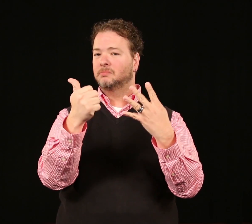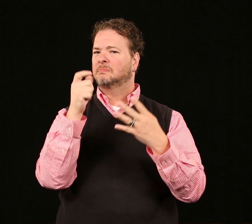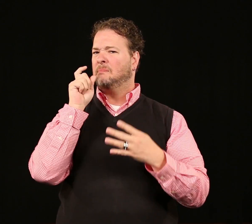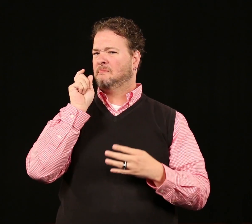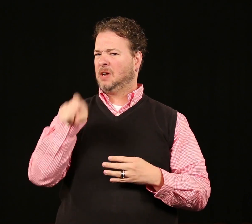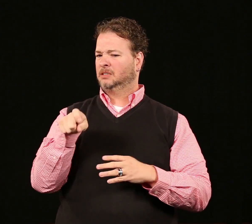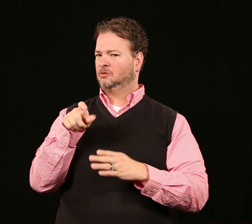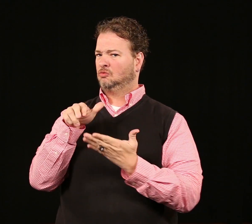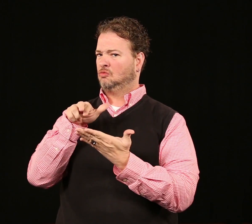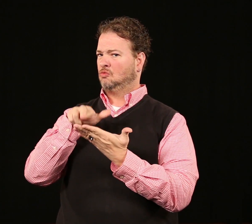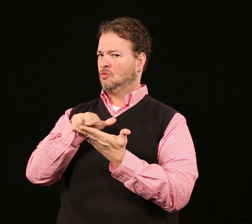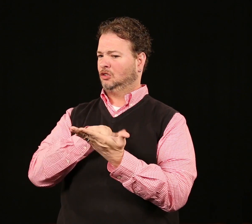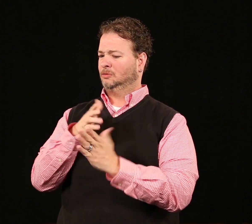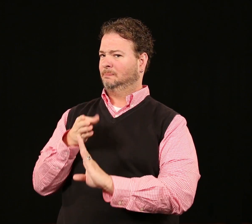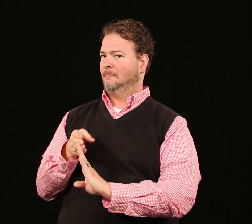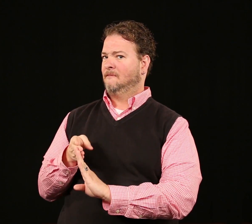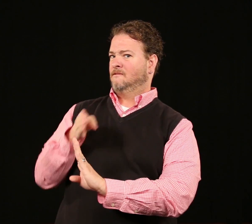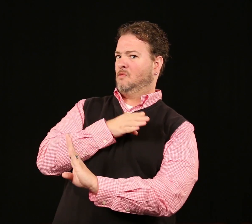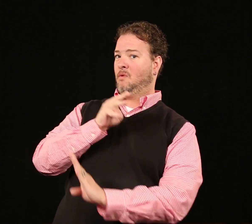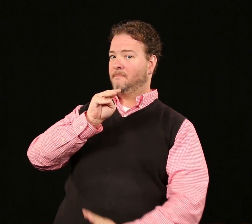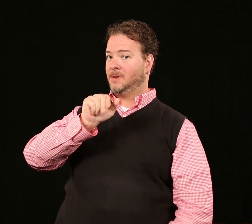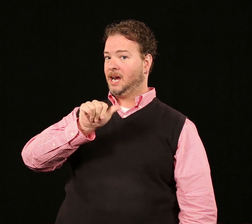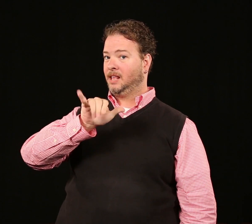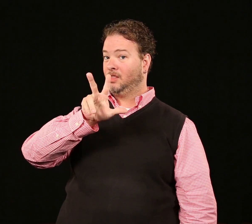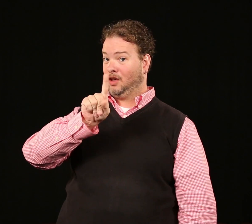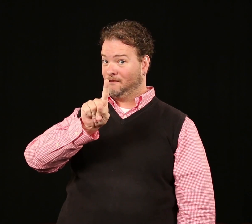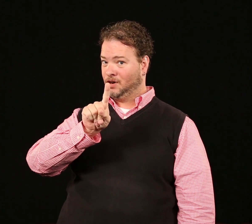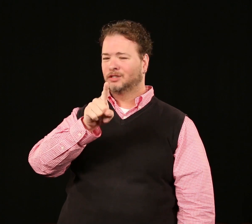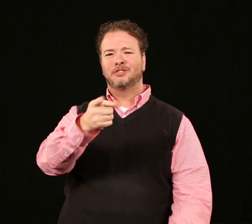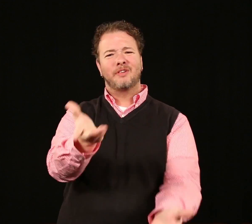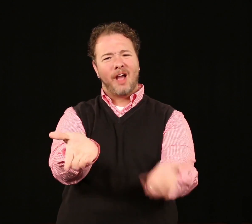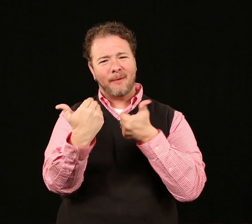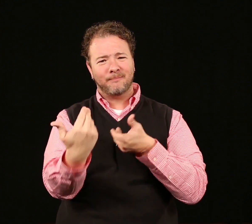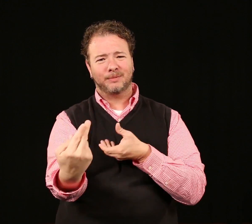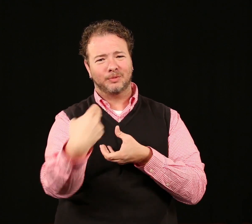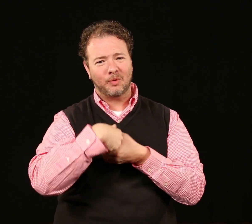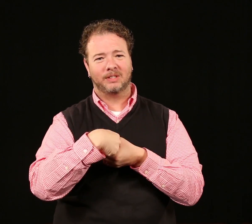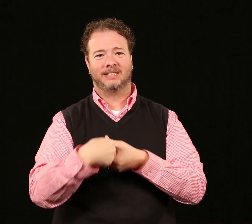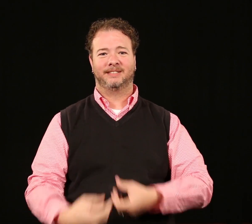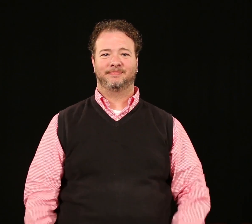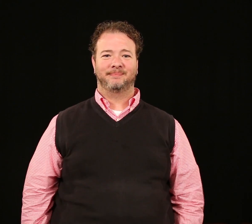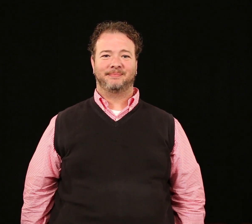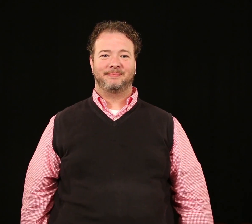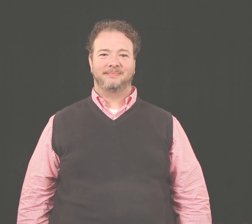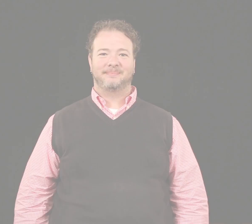You must register for these additional events before May 31st. Come and join us!